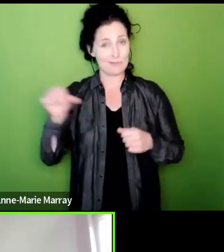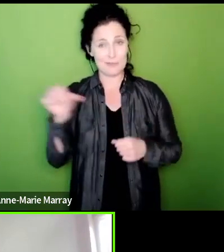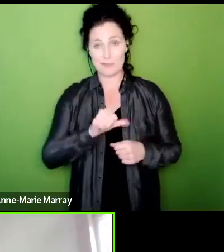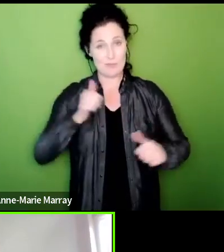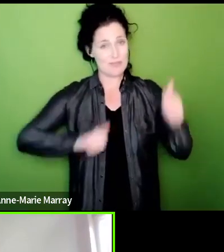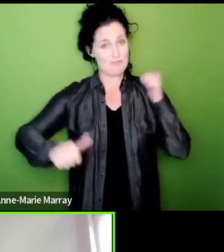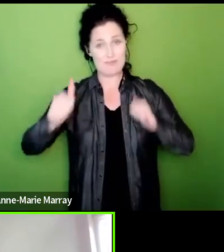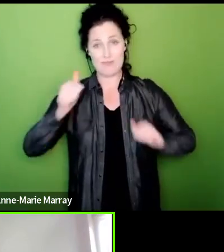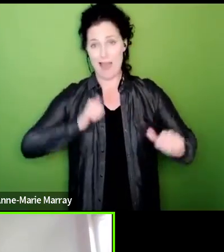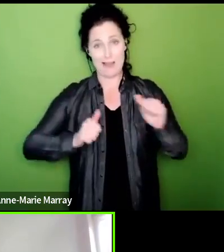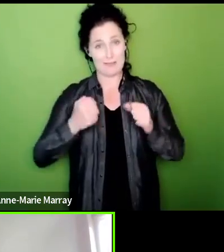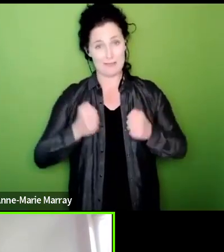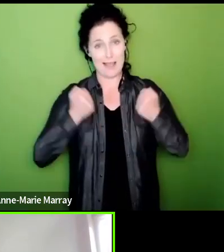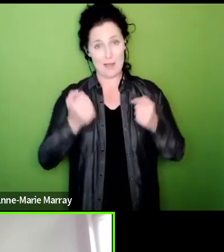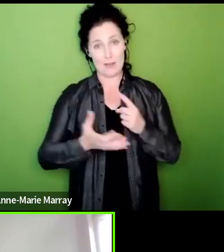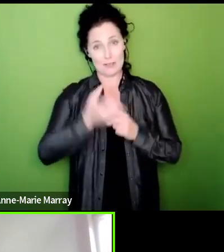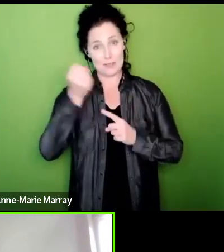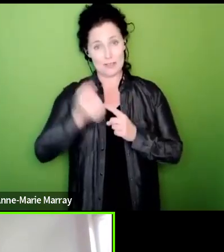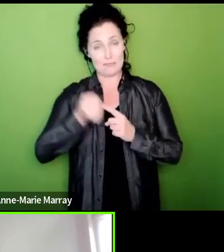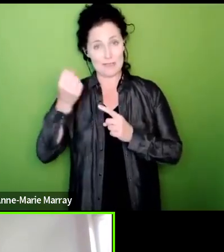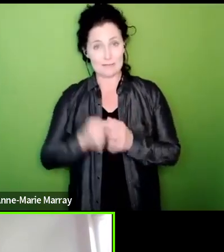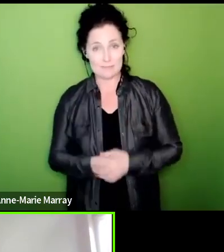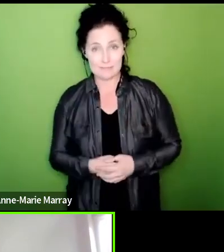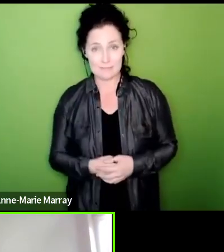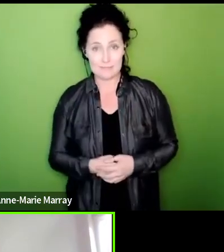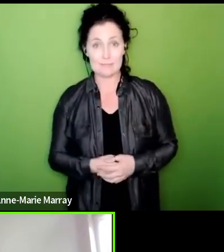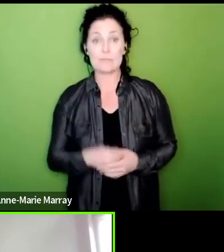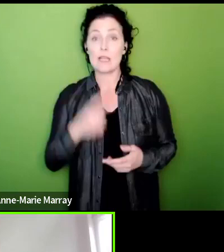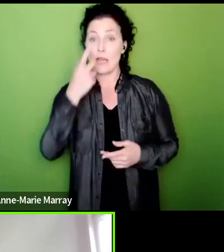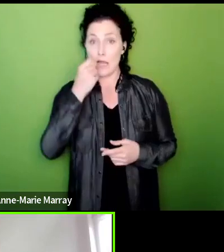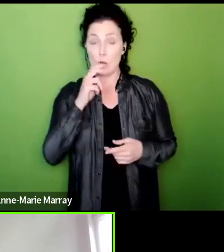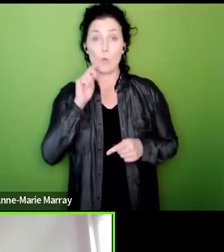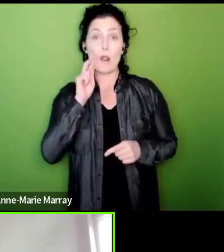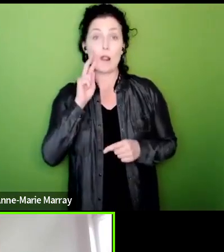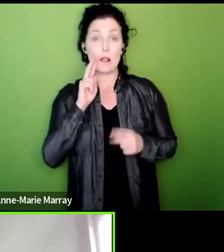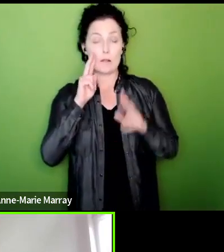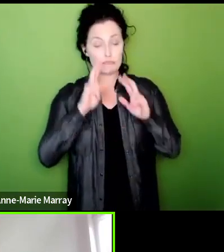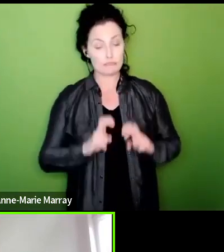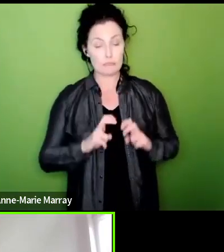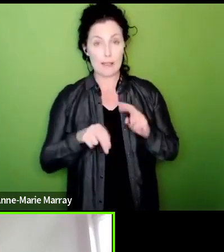close we can look again at reballoting so that people can join in we hopefully will be taking